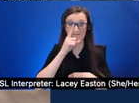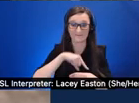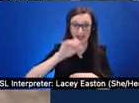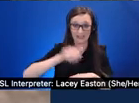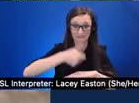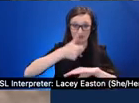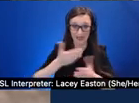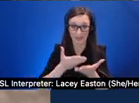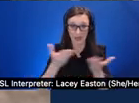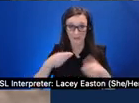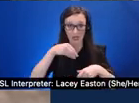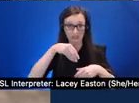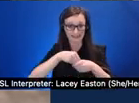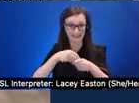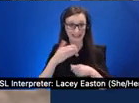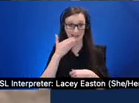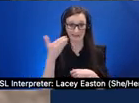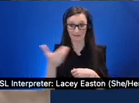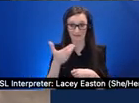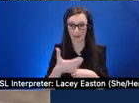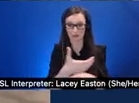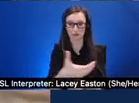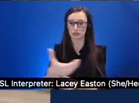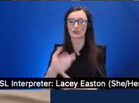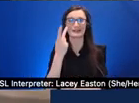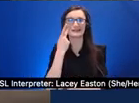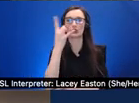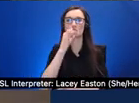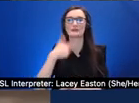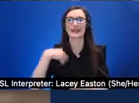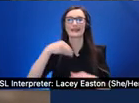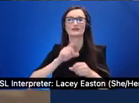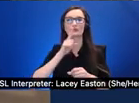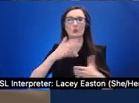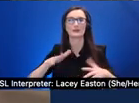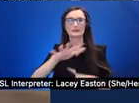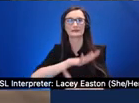object and move around spatially in the space so they can do this using camera camera based